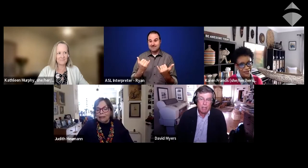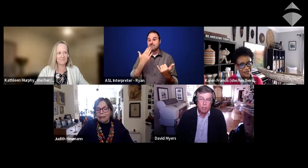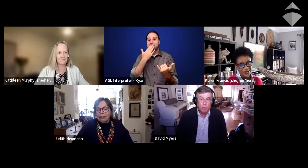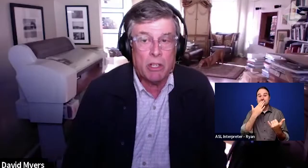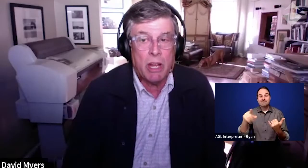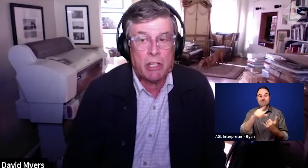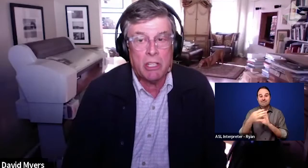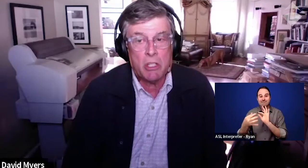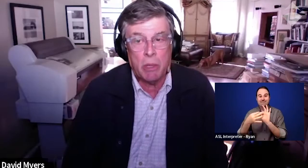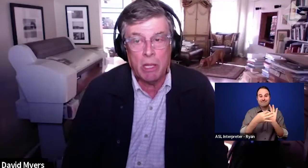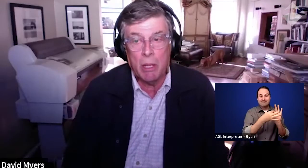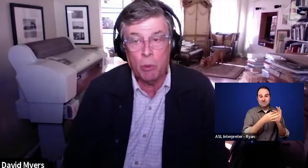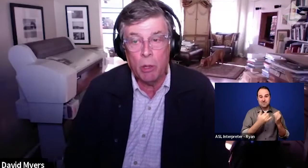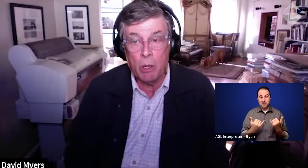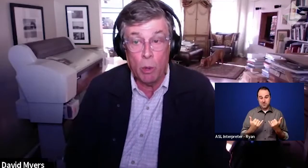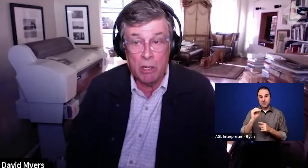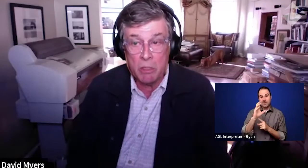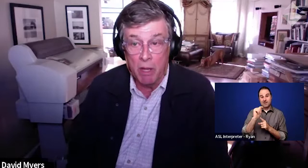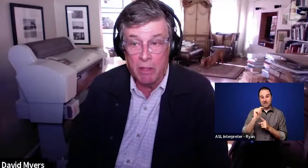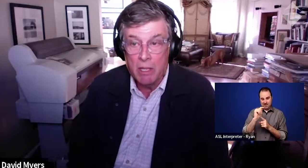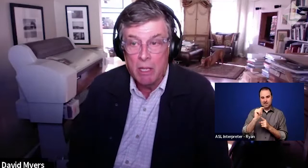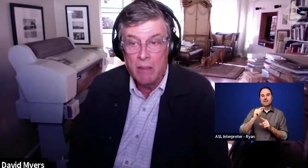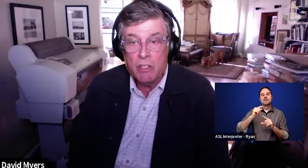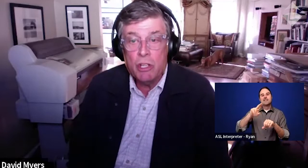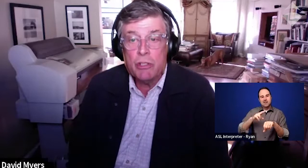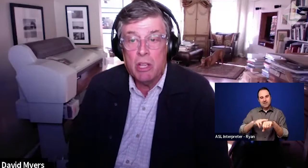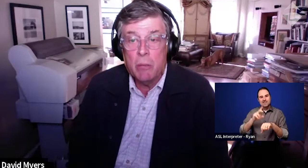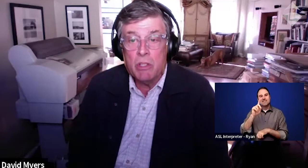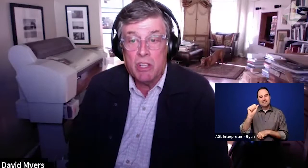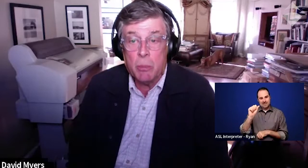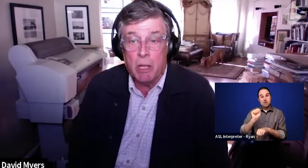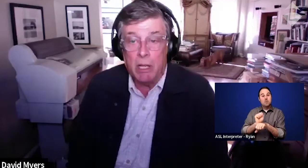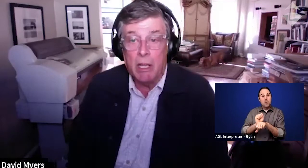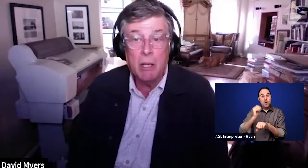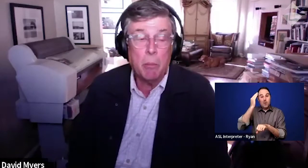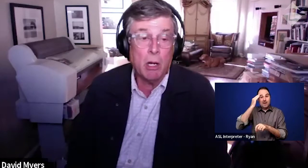October is National Disability Employment Awareness Month and this year's theme is disability,